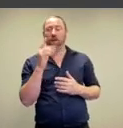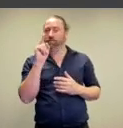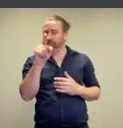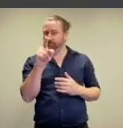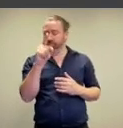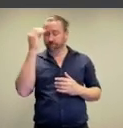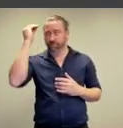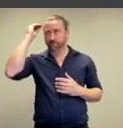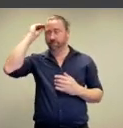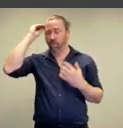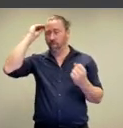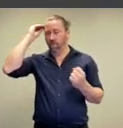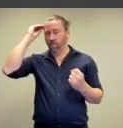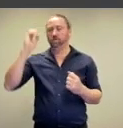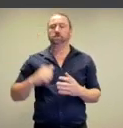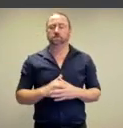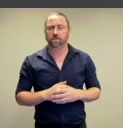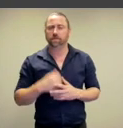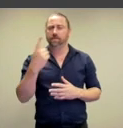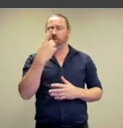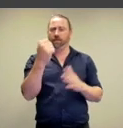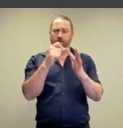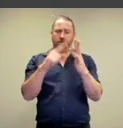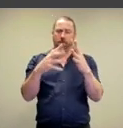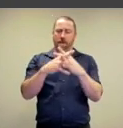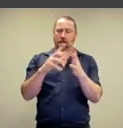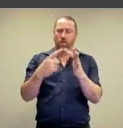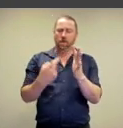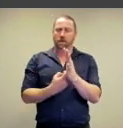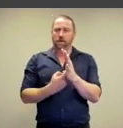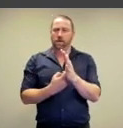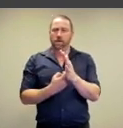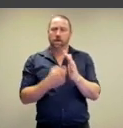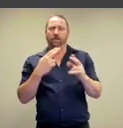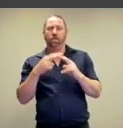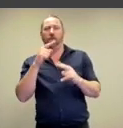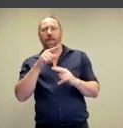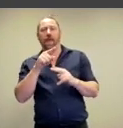want you to keep these questions in mind,